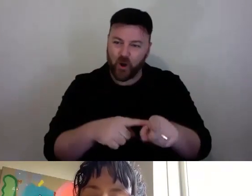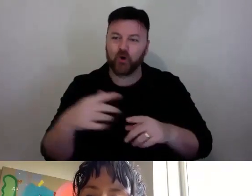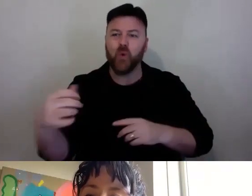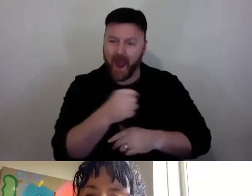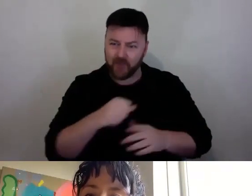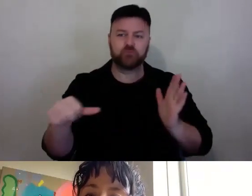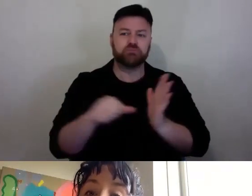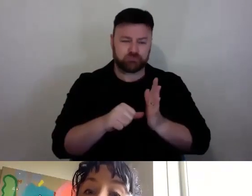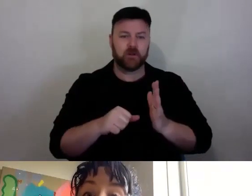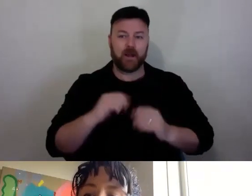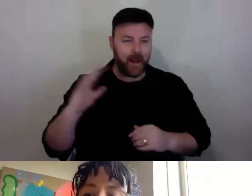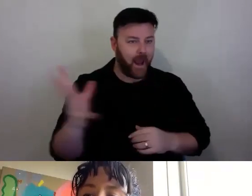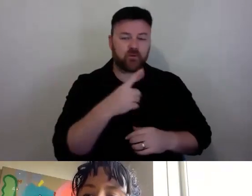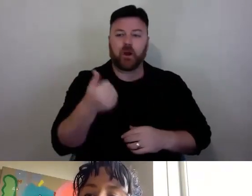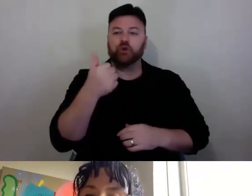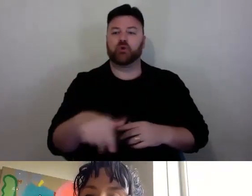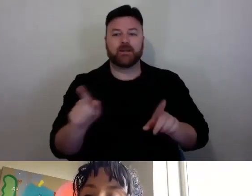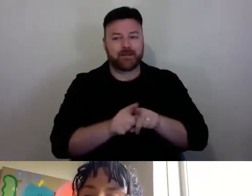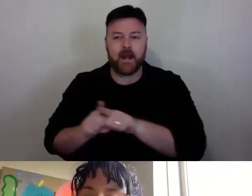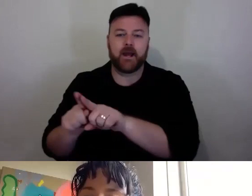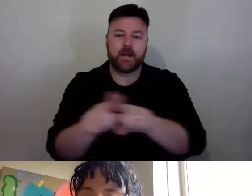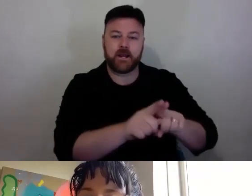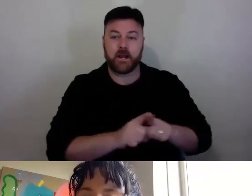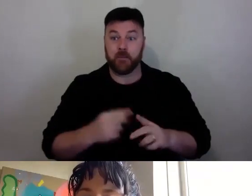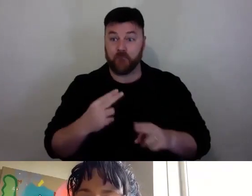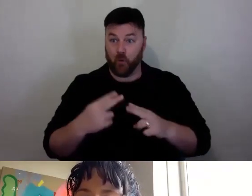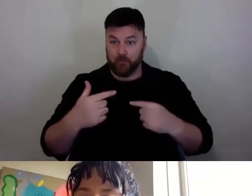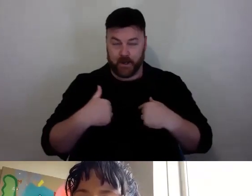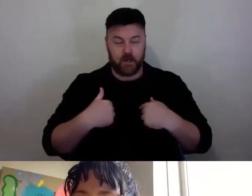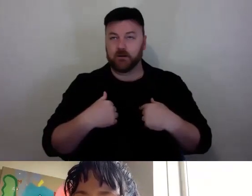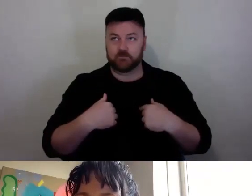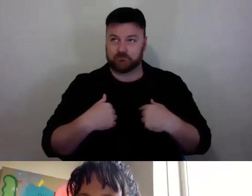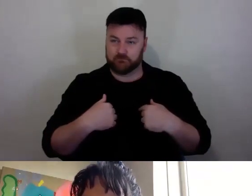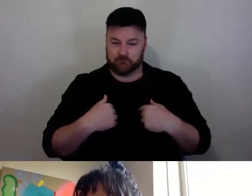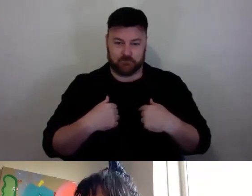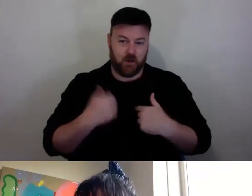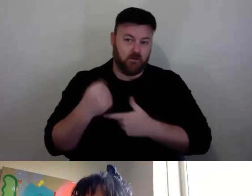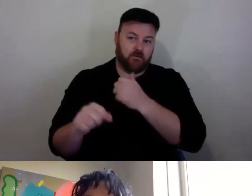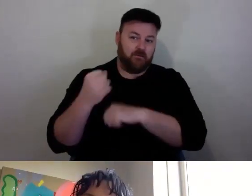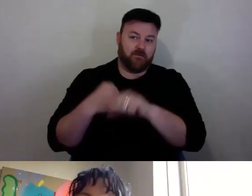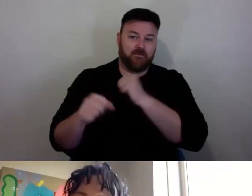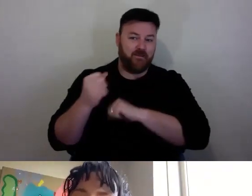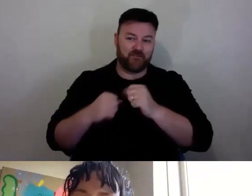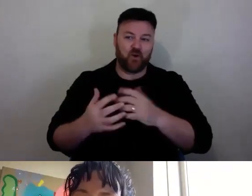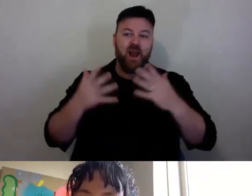committing and following through. I say that as the person who took the longest within the APHIDS organisation to have that